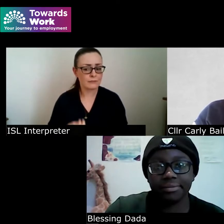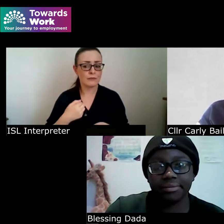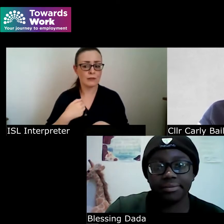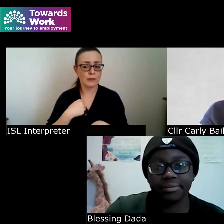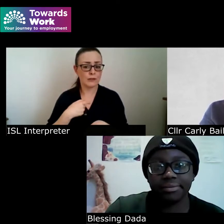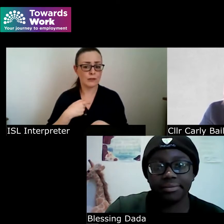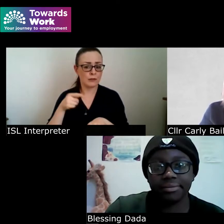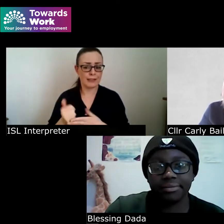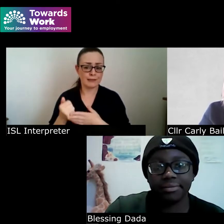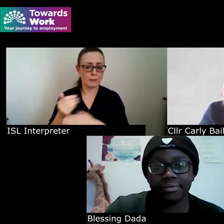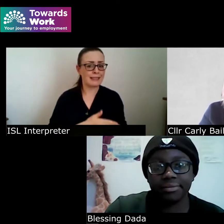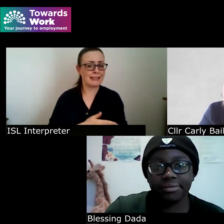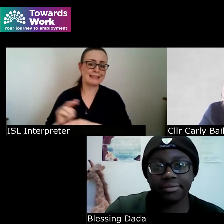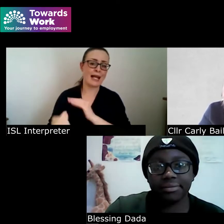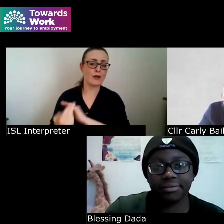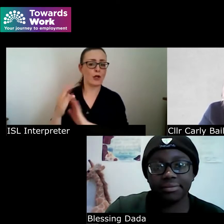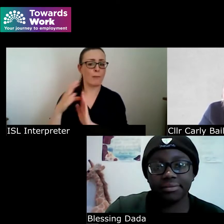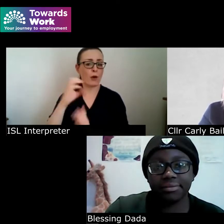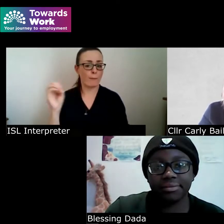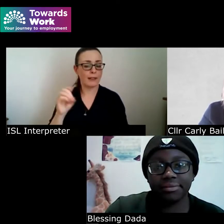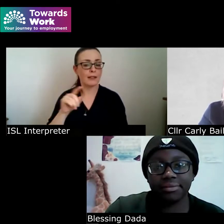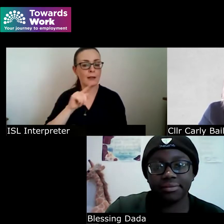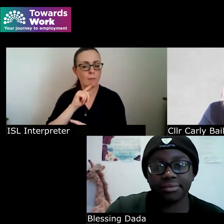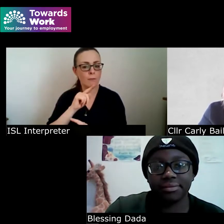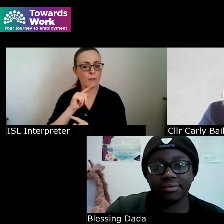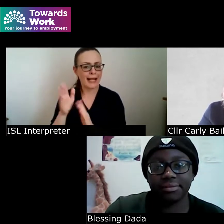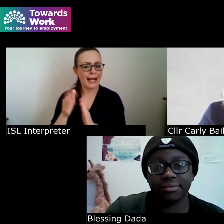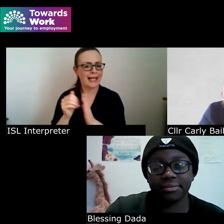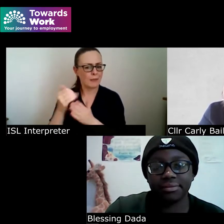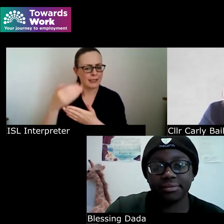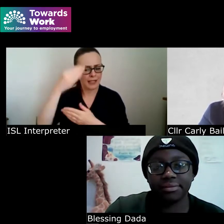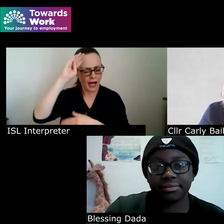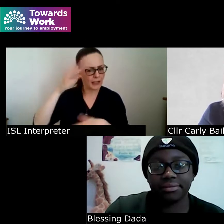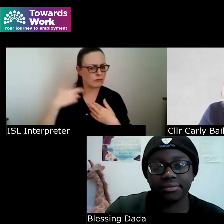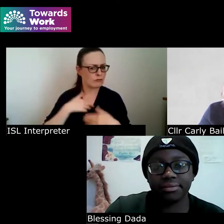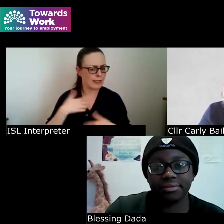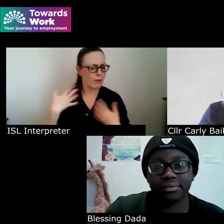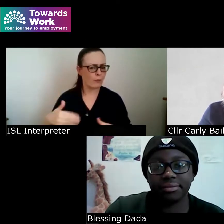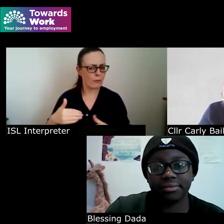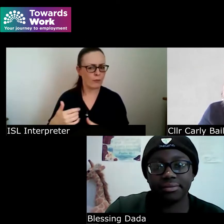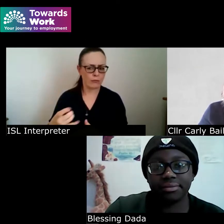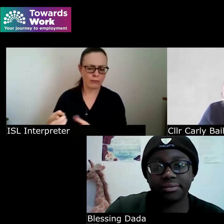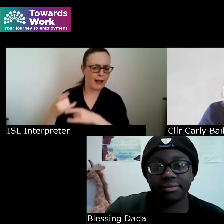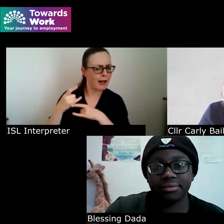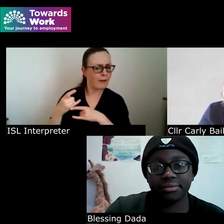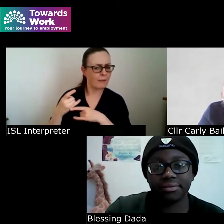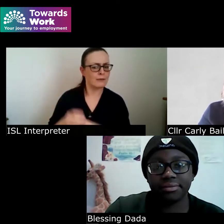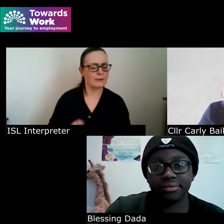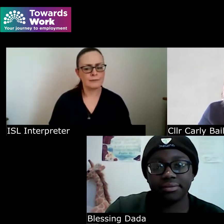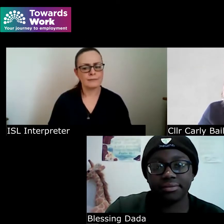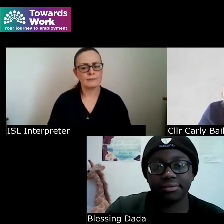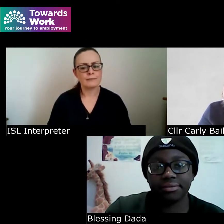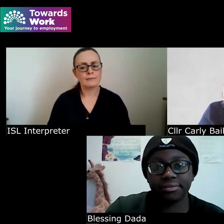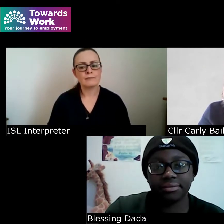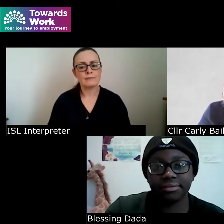have been instrumental in helping us to get to where we are at the moment I did notice throughout